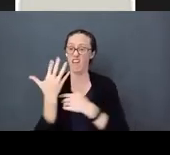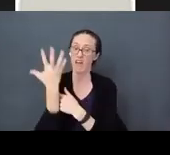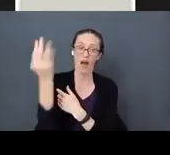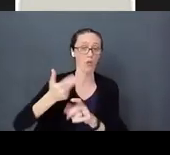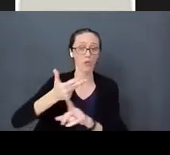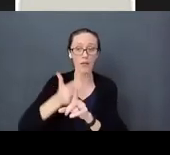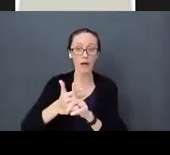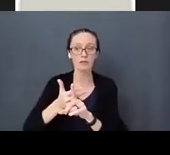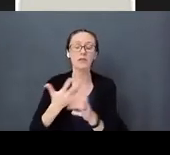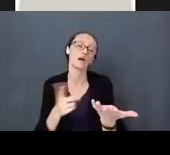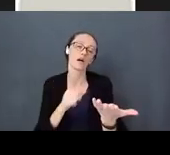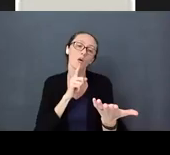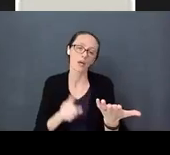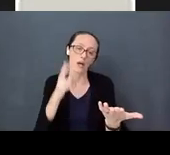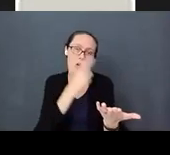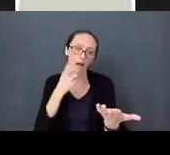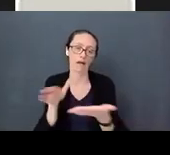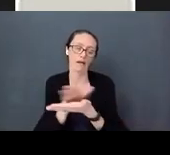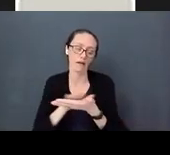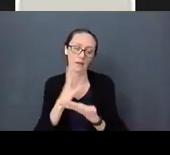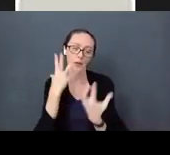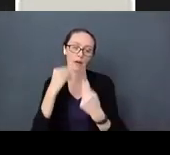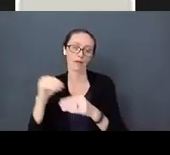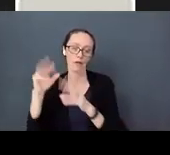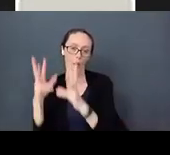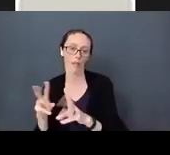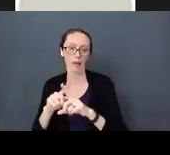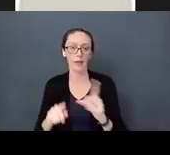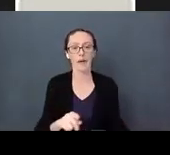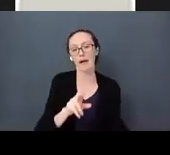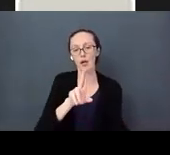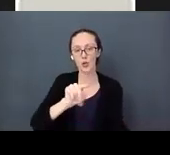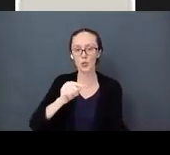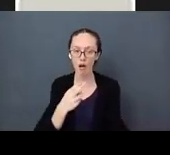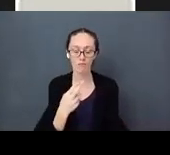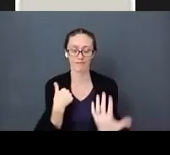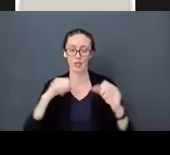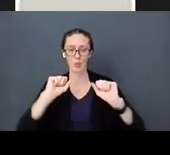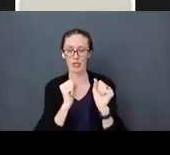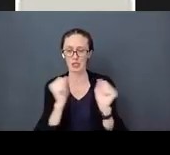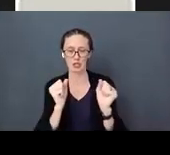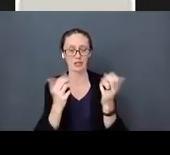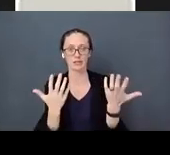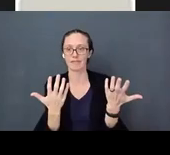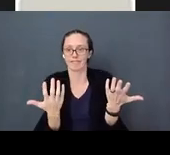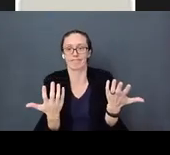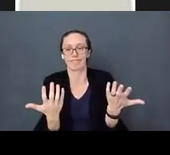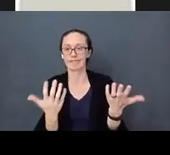all have nice weather. I live in Utah where it is winter, and we can’t all get outside and play.